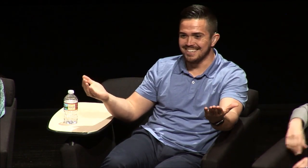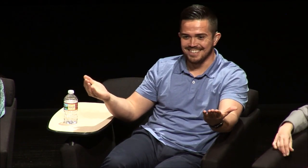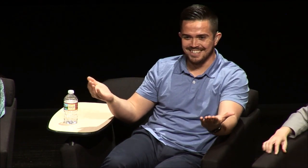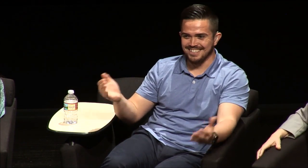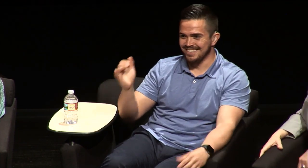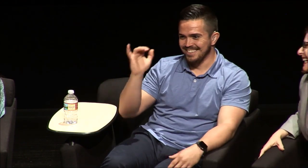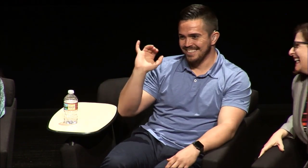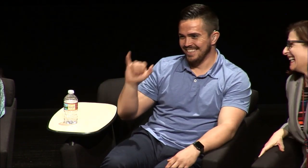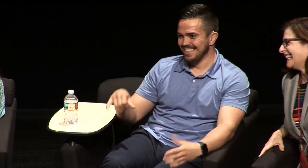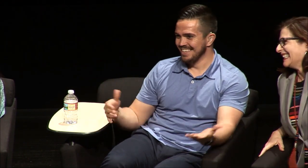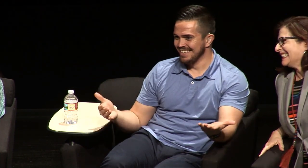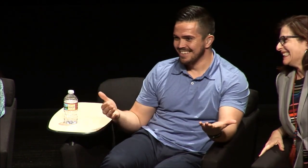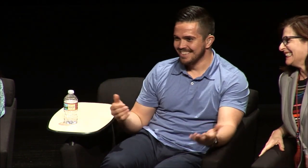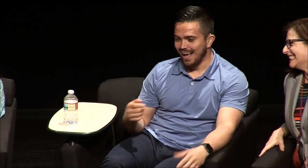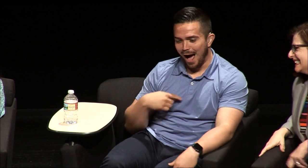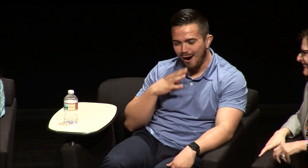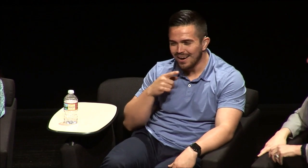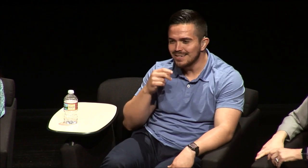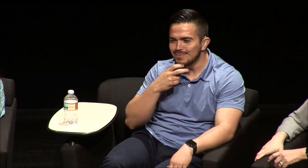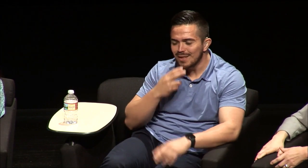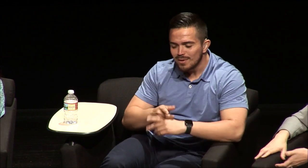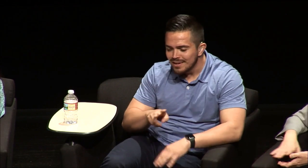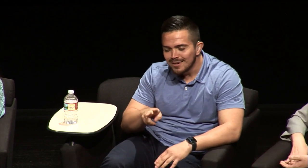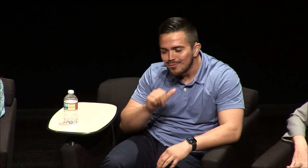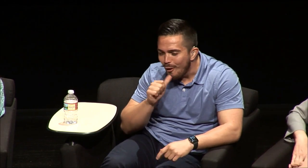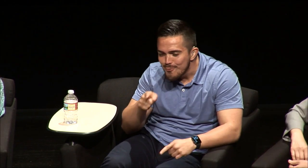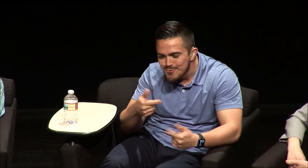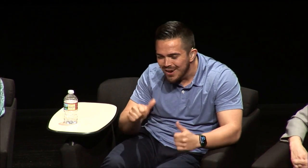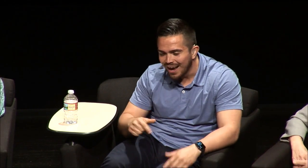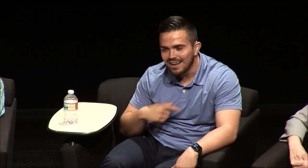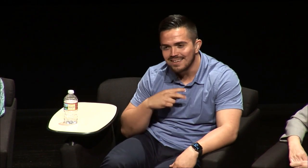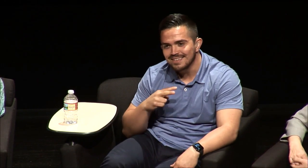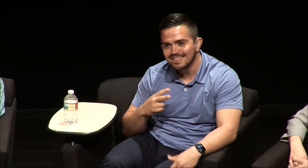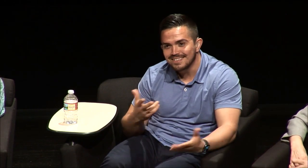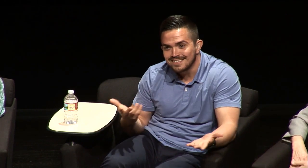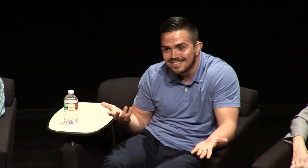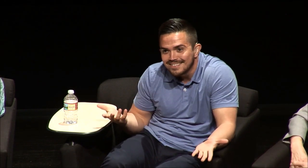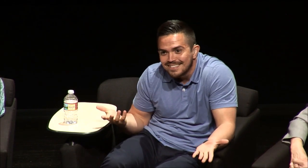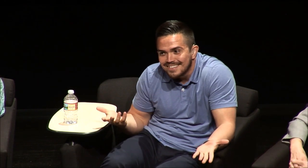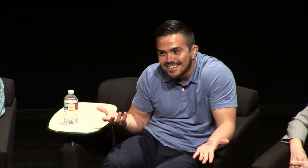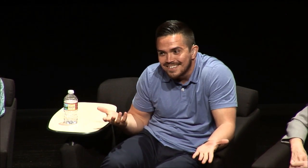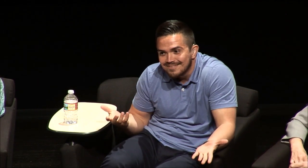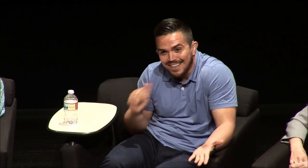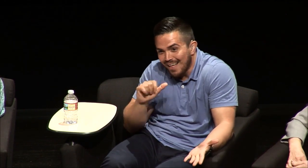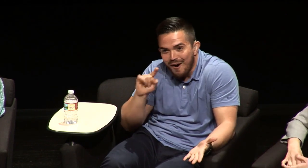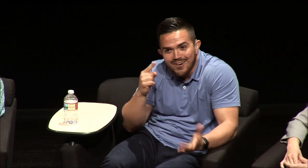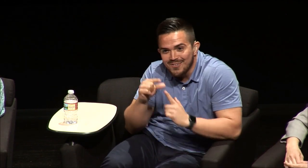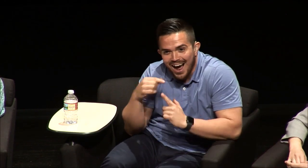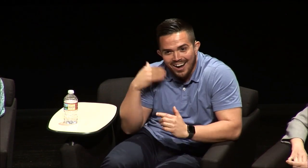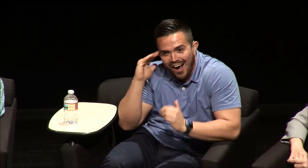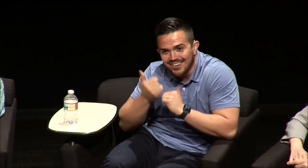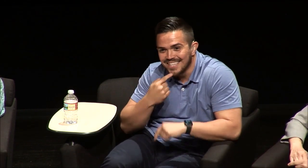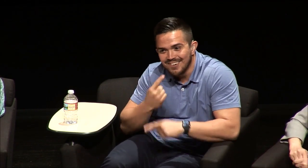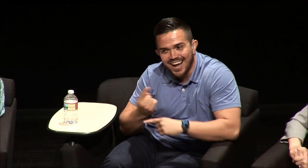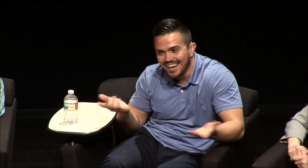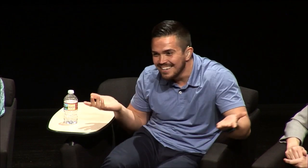of yep the speech therapist don't even try it and I was like that's the only